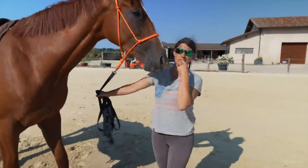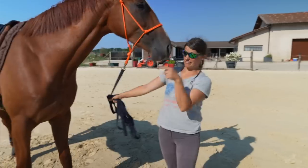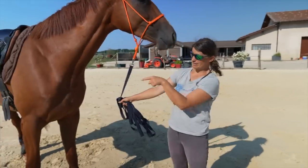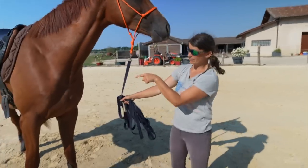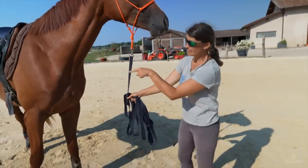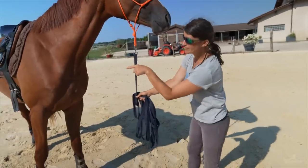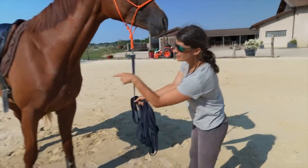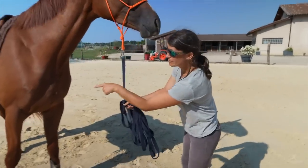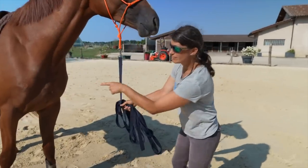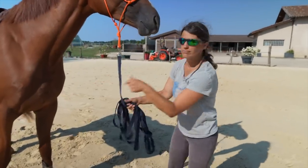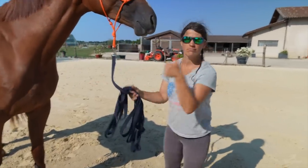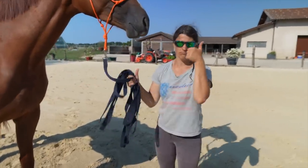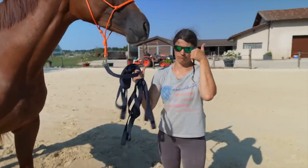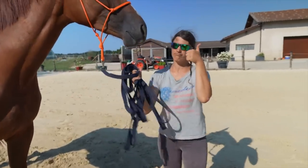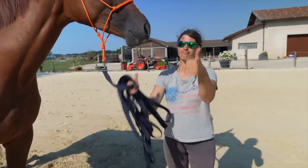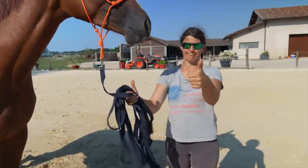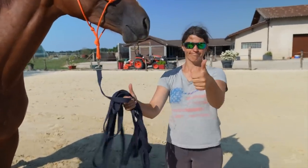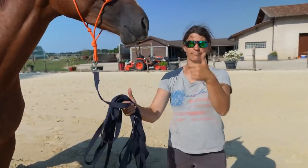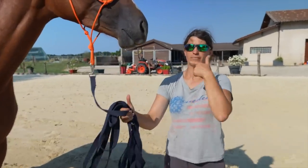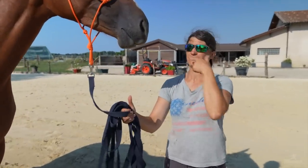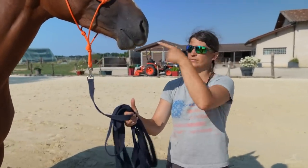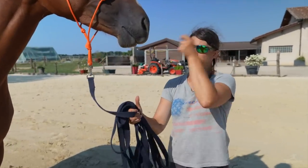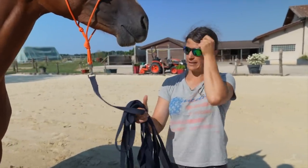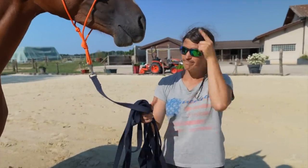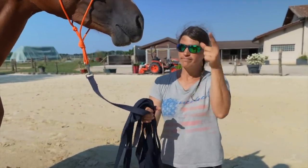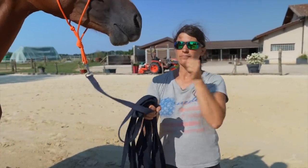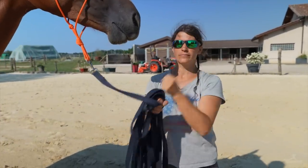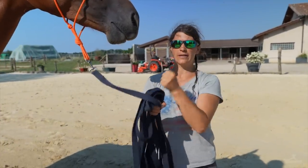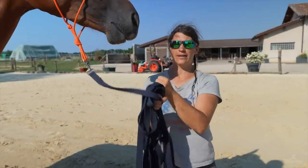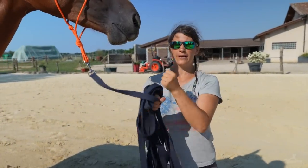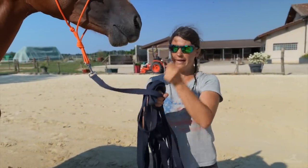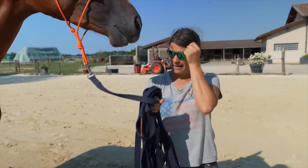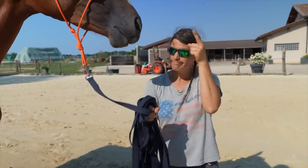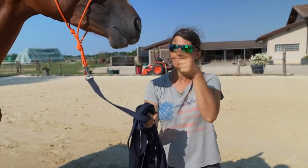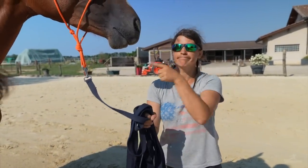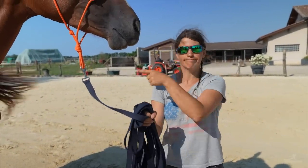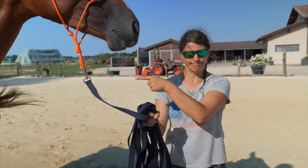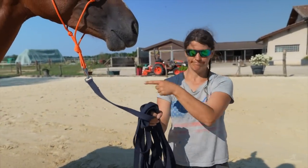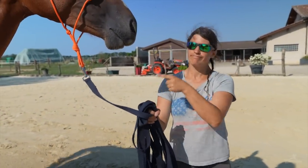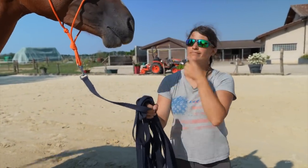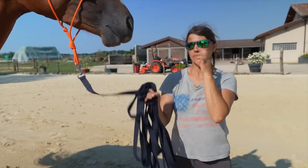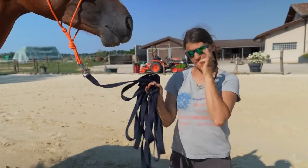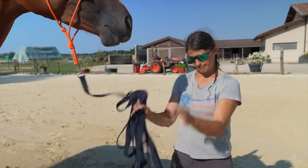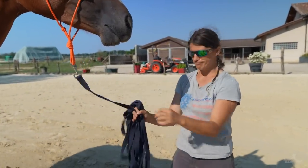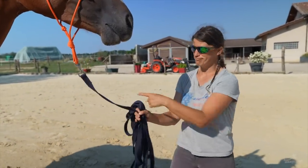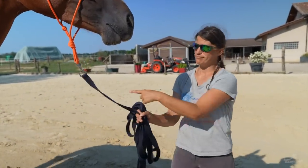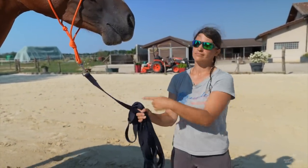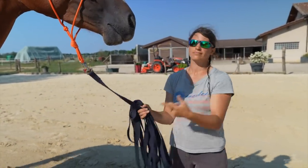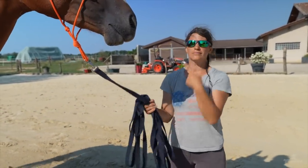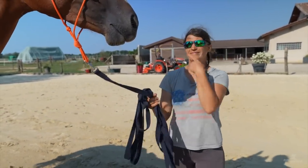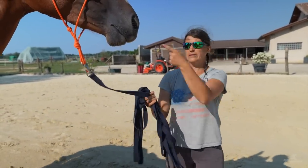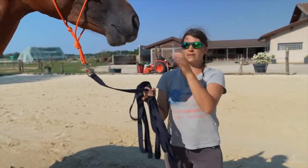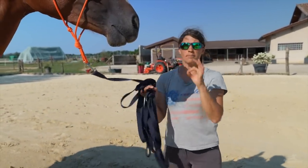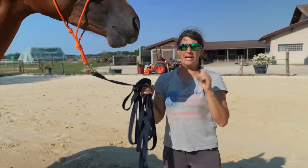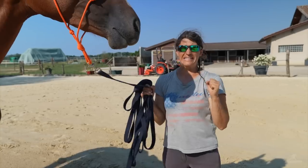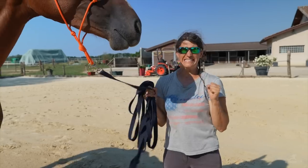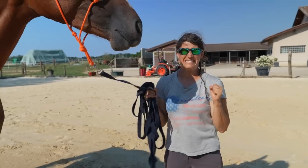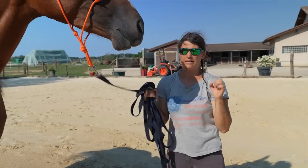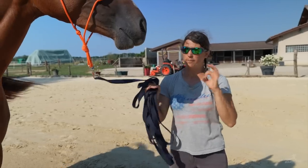This pile looks great. It means she understands me and isn’t too stiff.